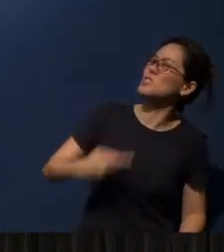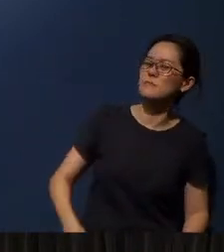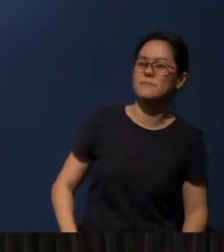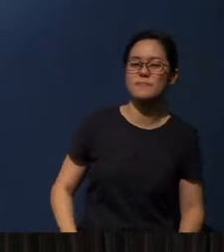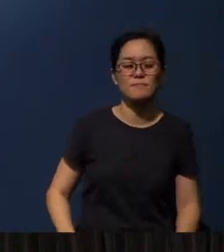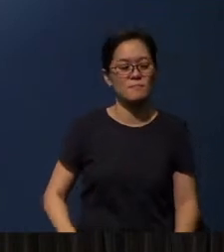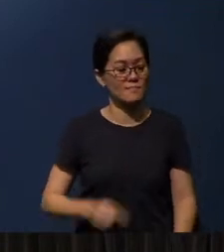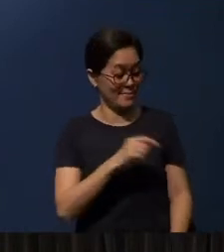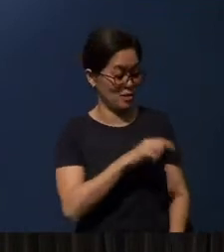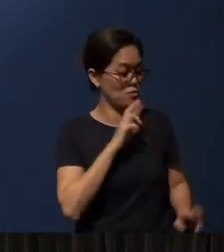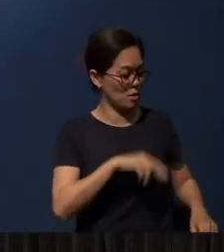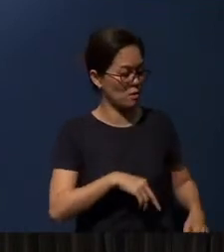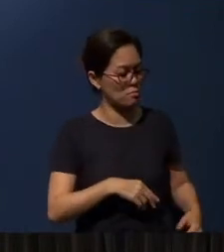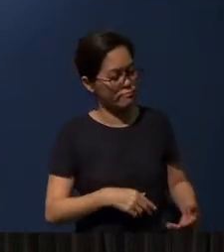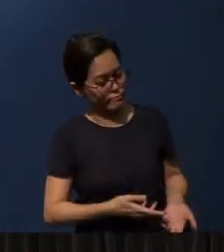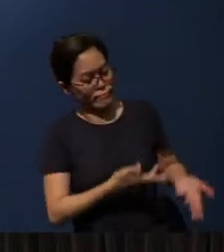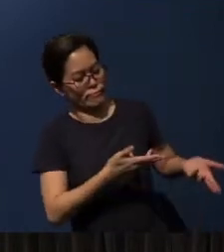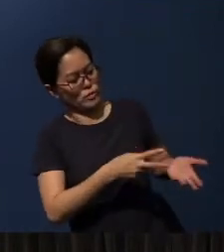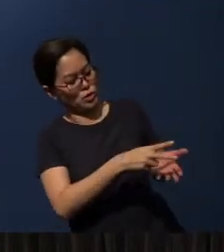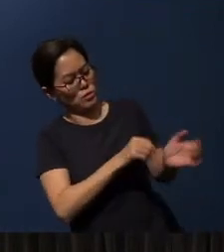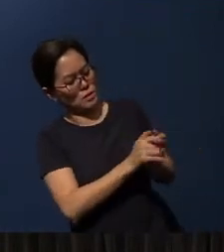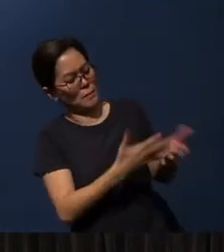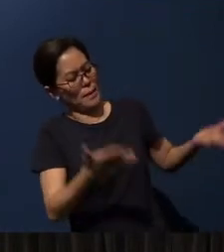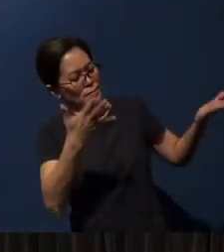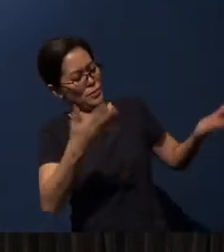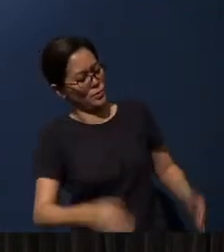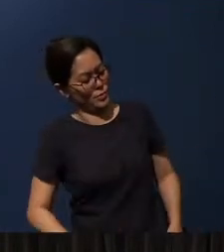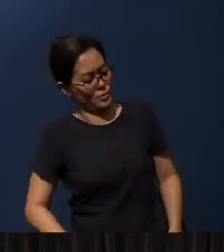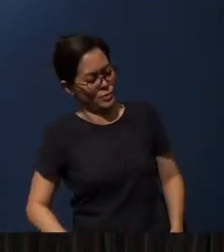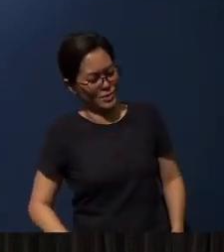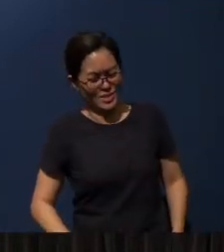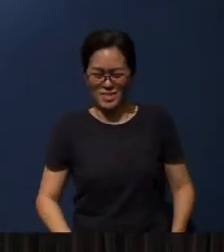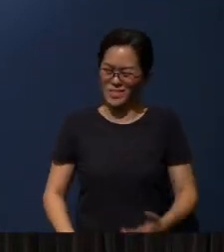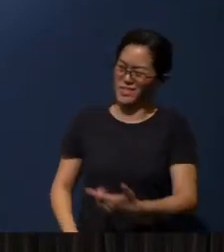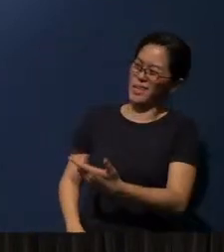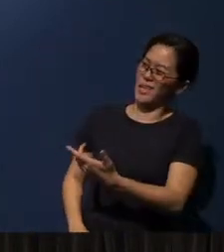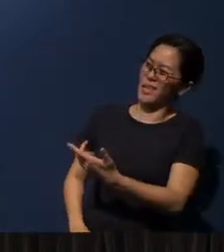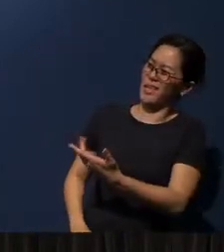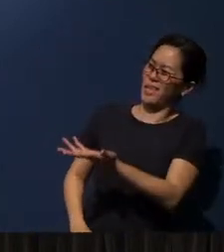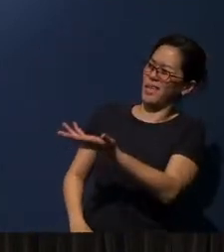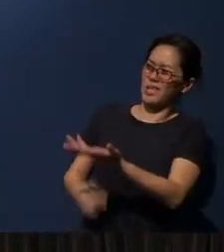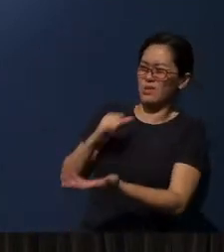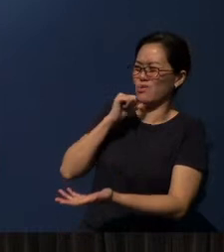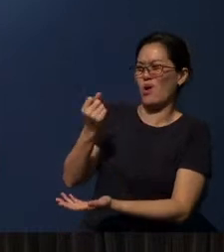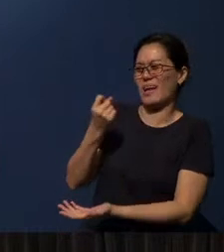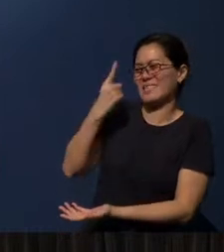And then the reply was: “Read the Bible!” And then he said, like, “You don't understand me lah.